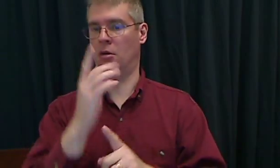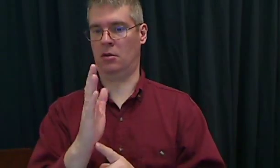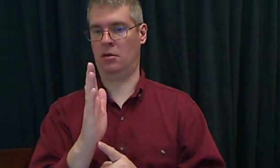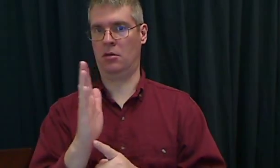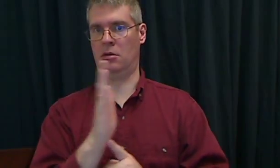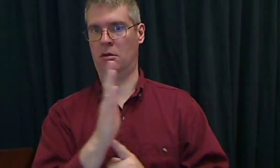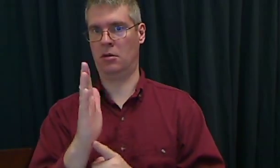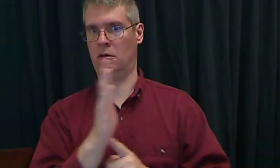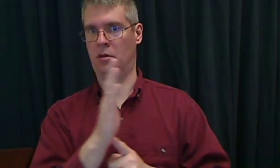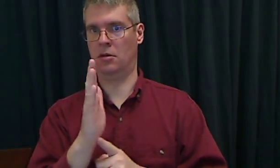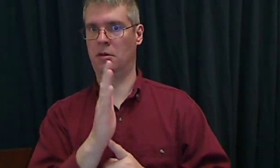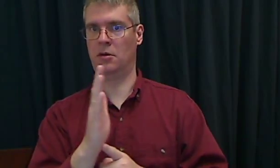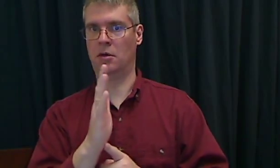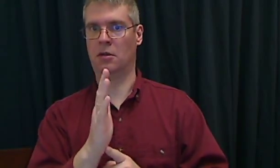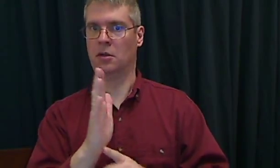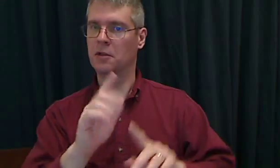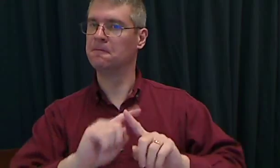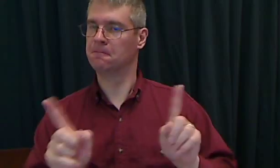This sign is a little different.